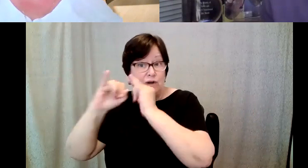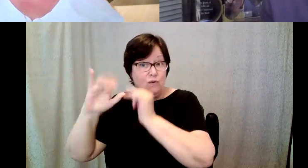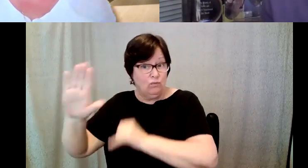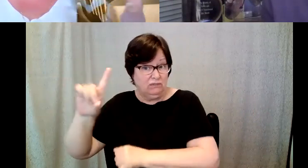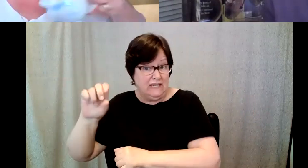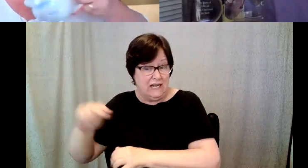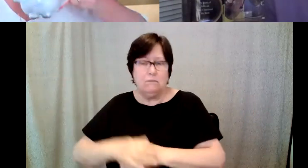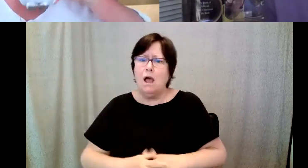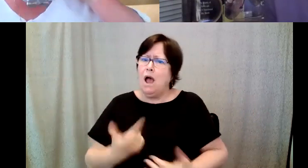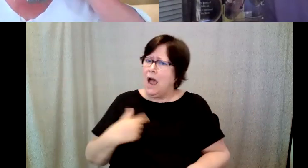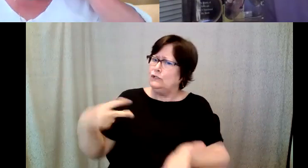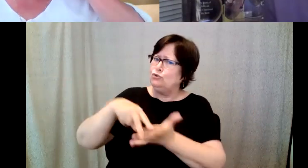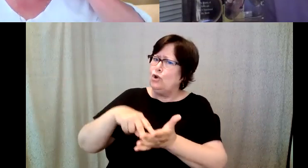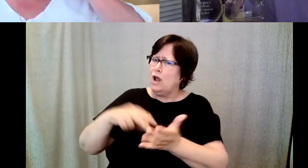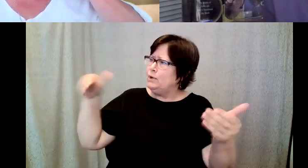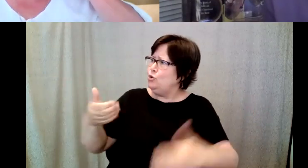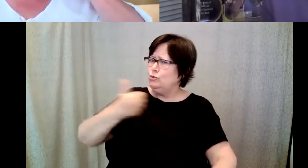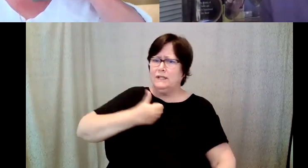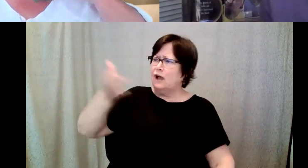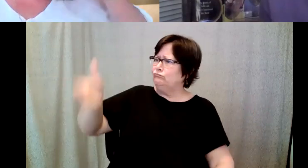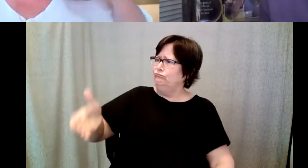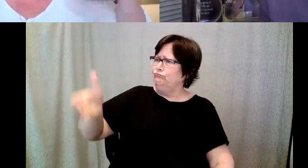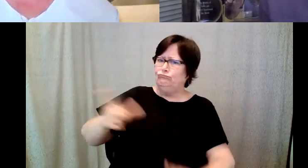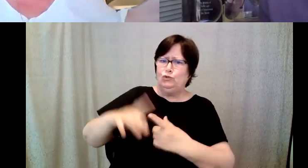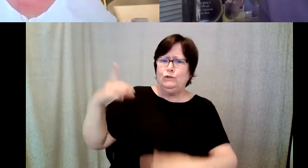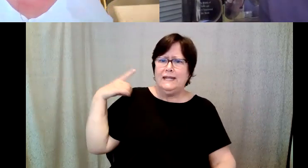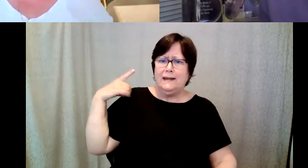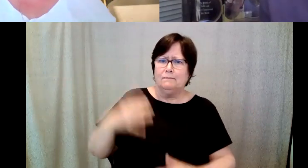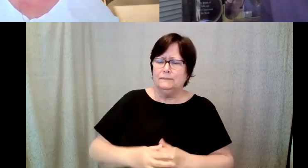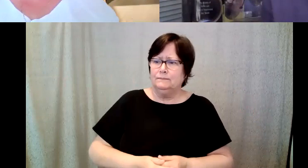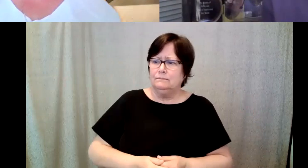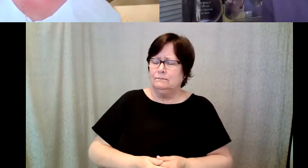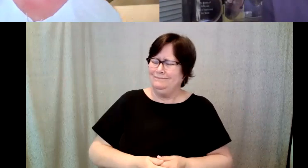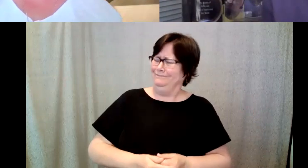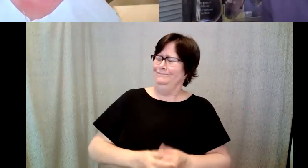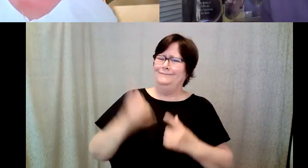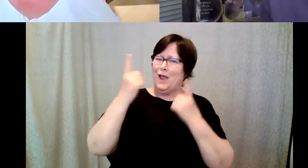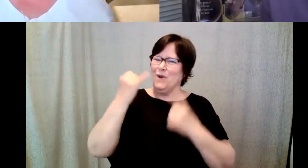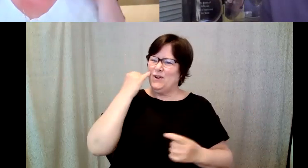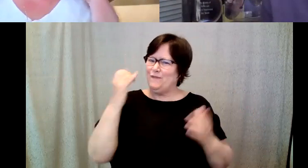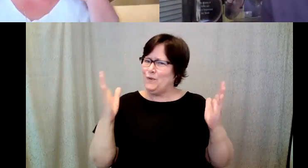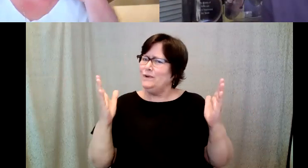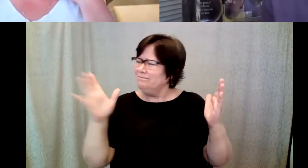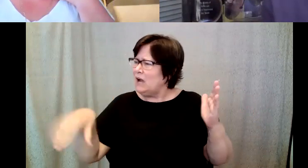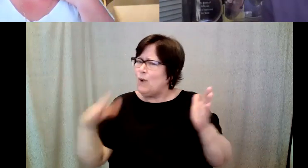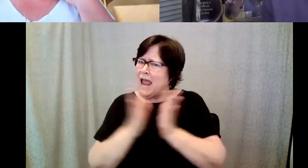stood up and introduced myself to the Dean, and I wondered if he would look through my photographs, to give me some feedback.